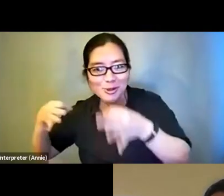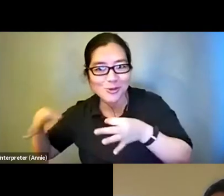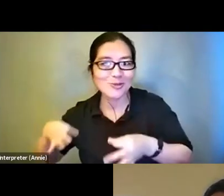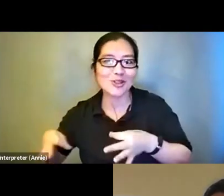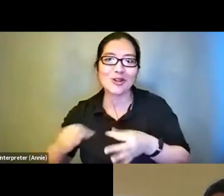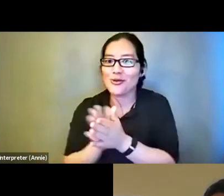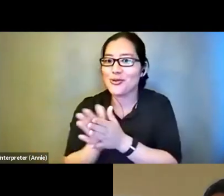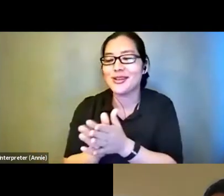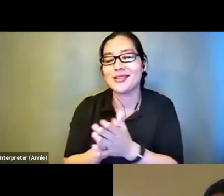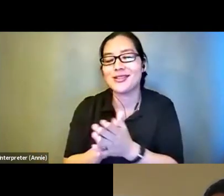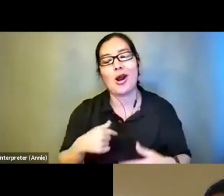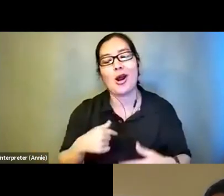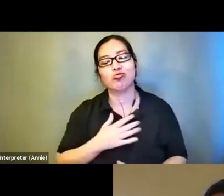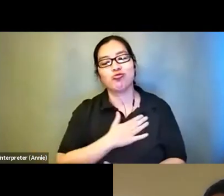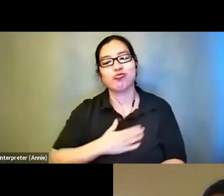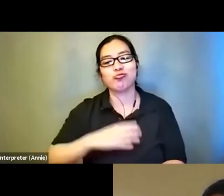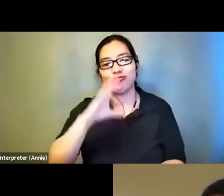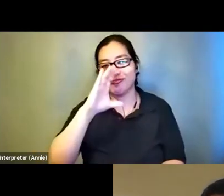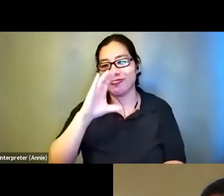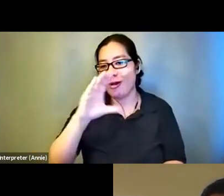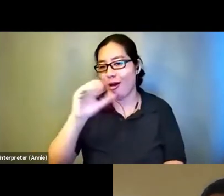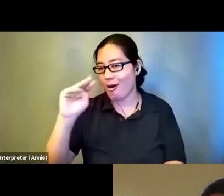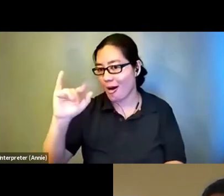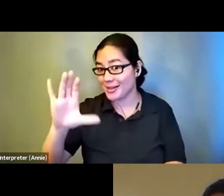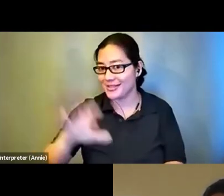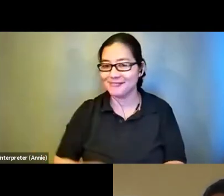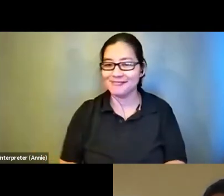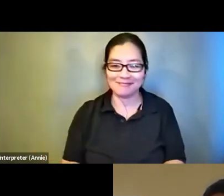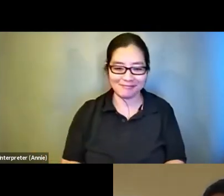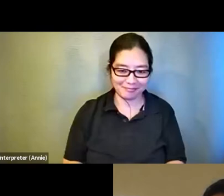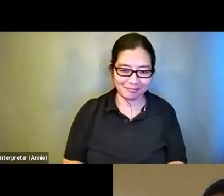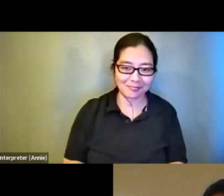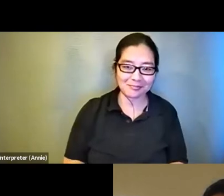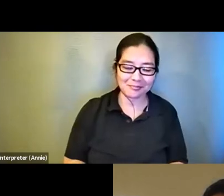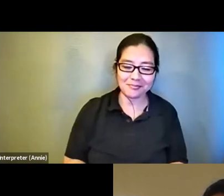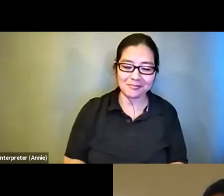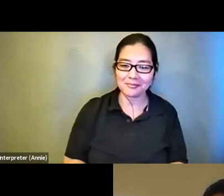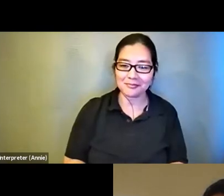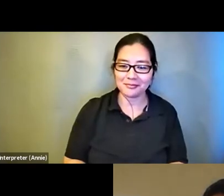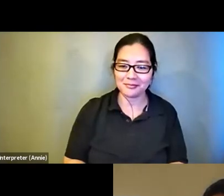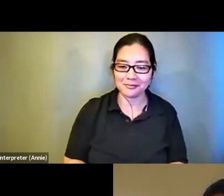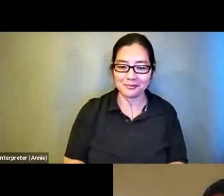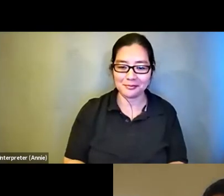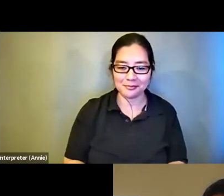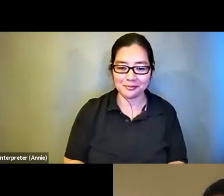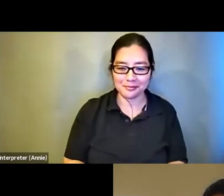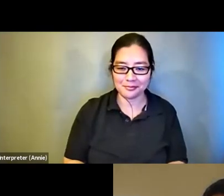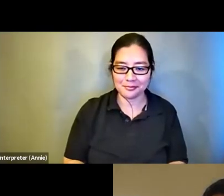Rick Boggs: Can you hear